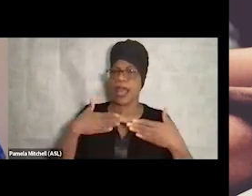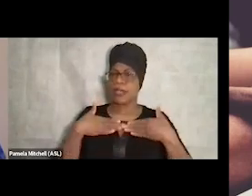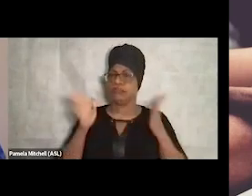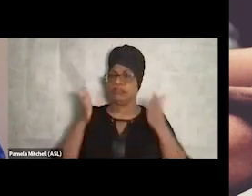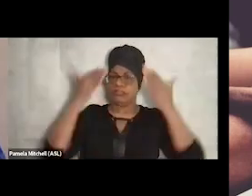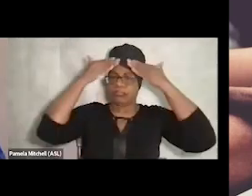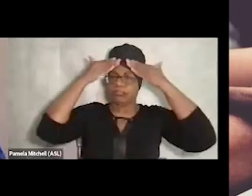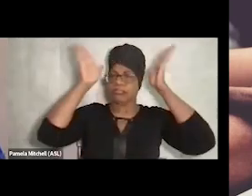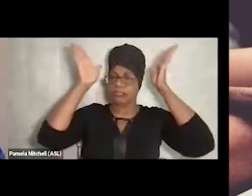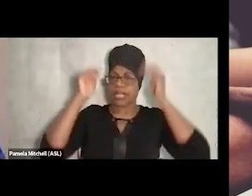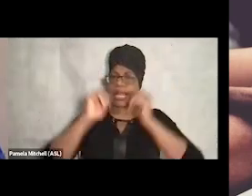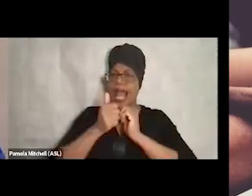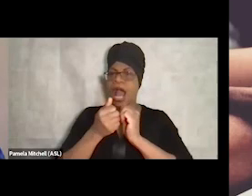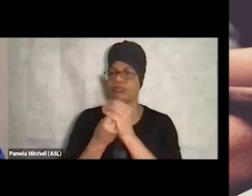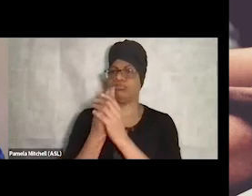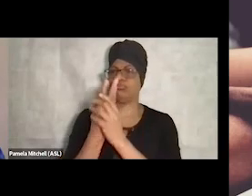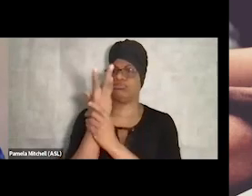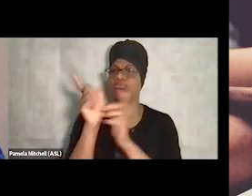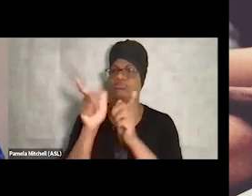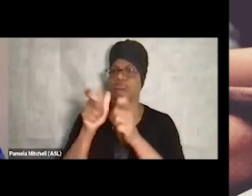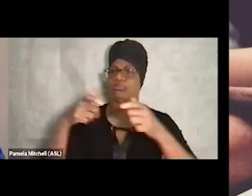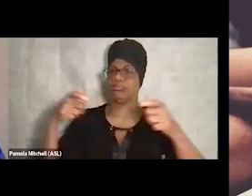So the other thing, sort of overarching principle